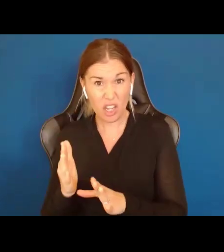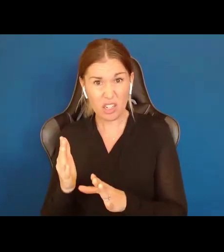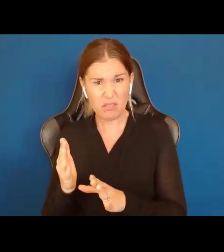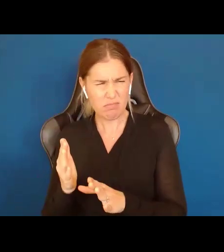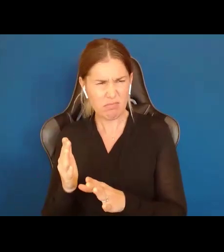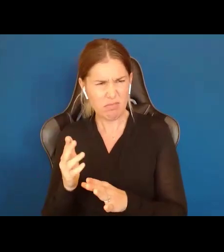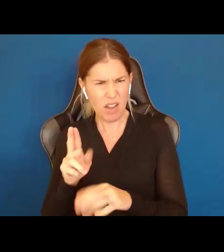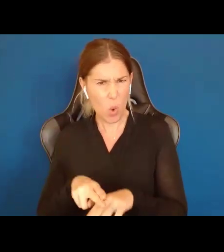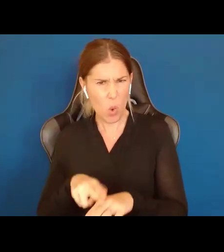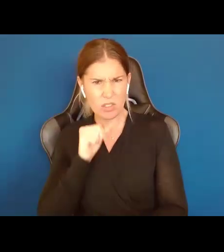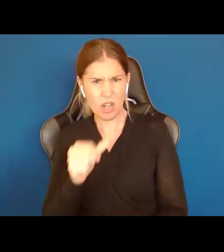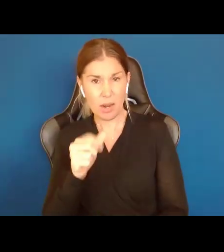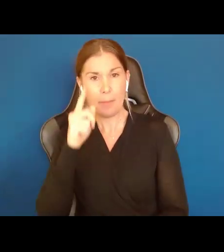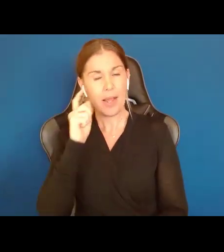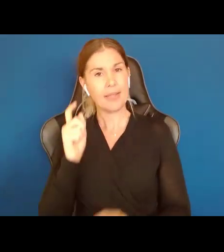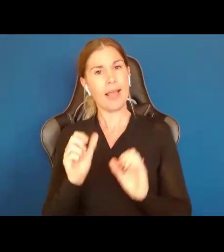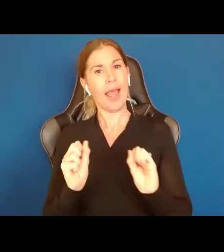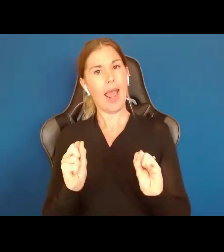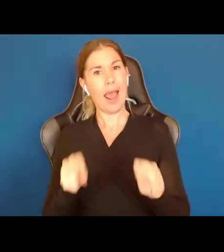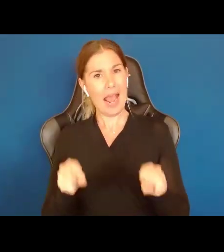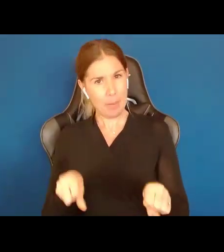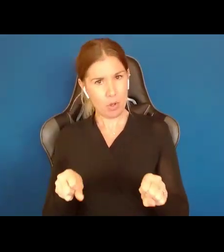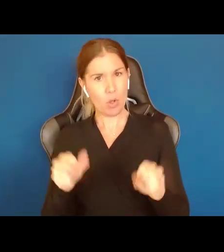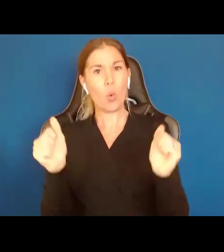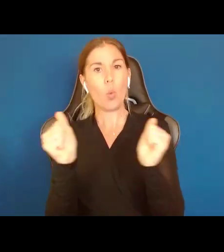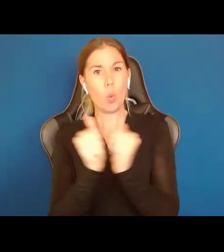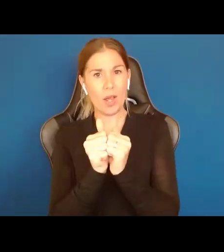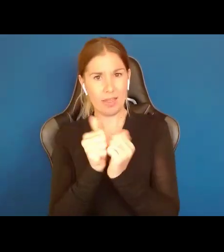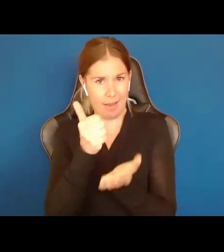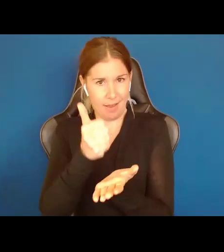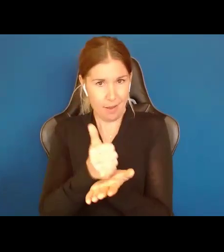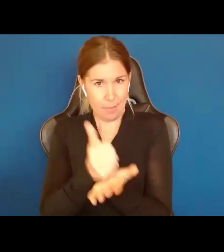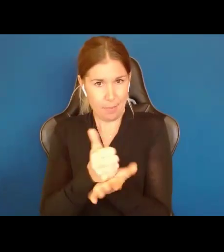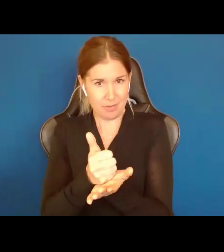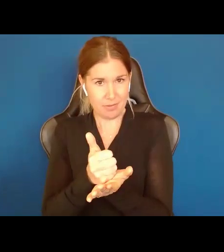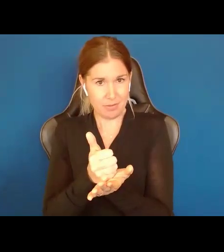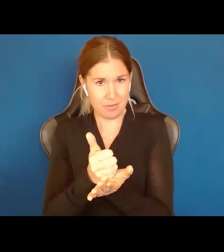Of course not, because you are able to do the things you need to do, with the help you need to do it.